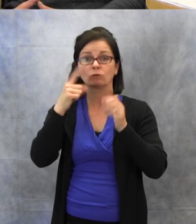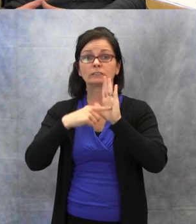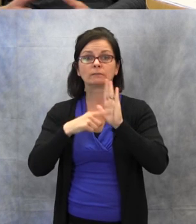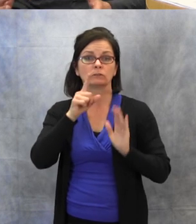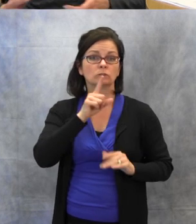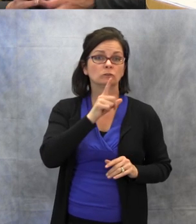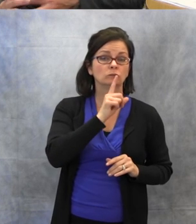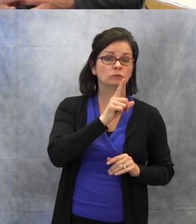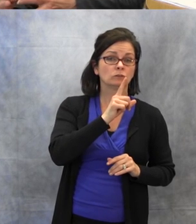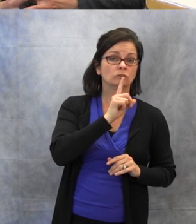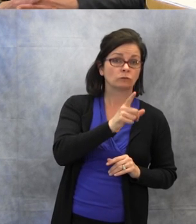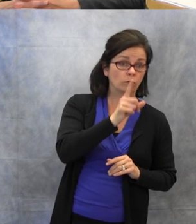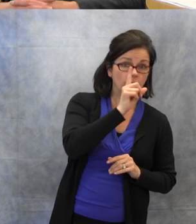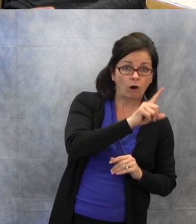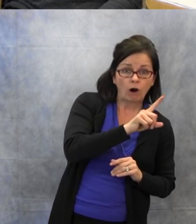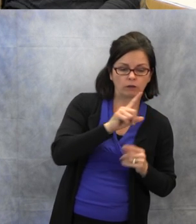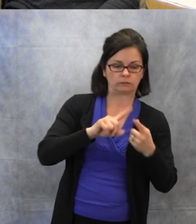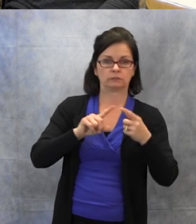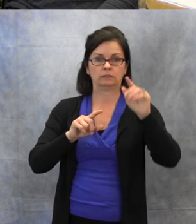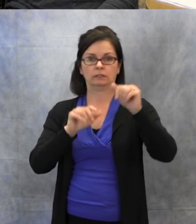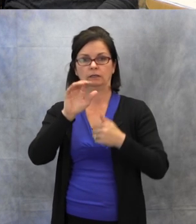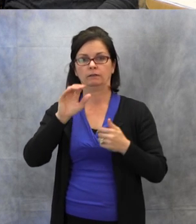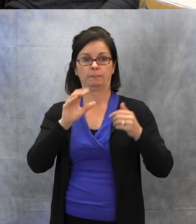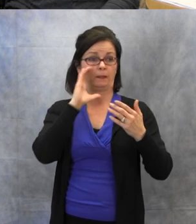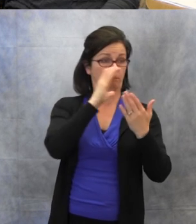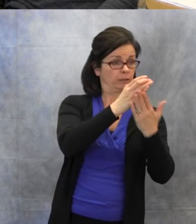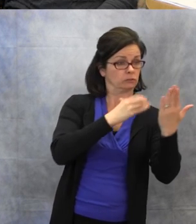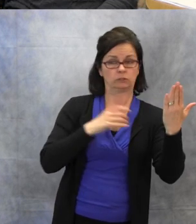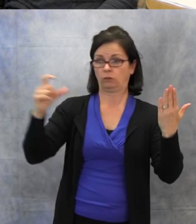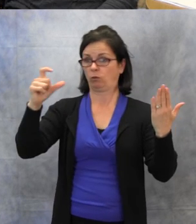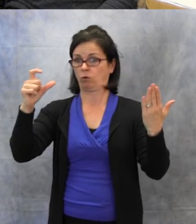All related to that same theme, so I use that one quite